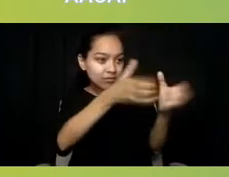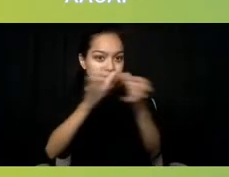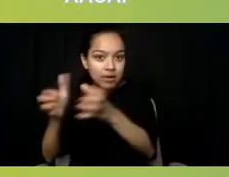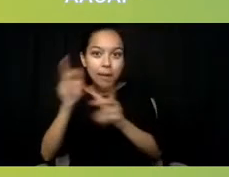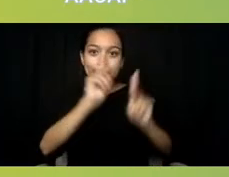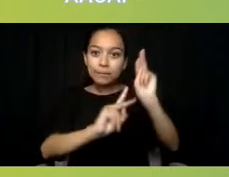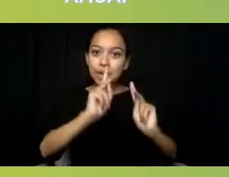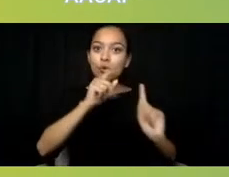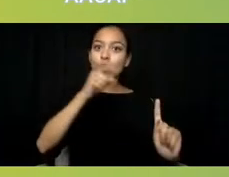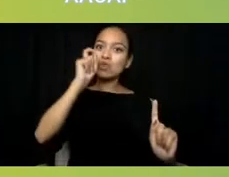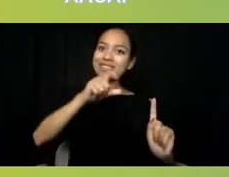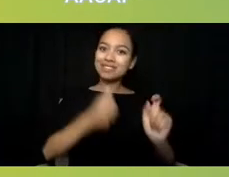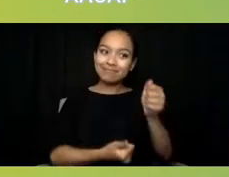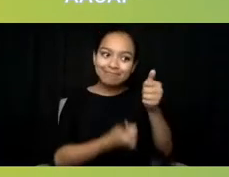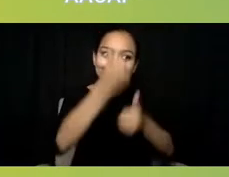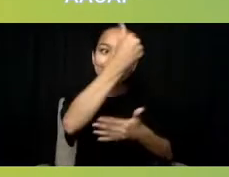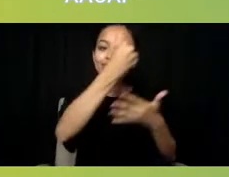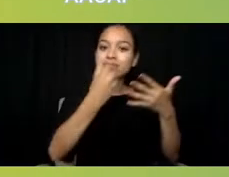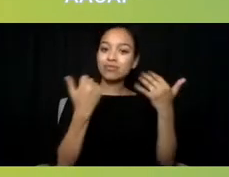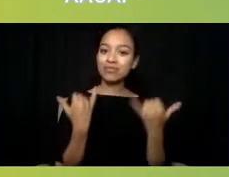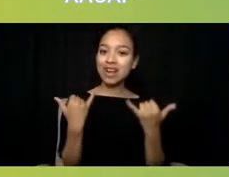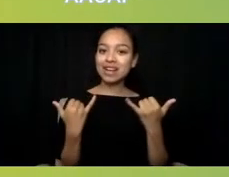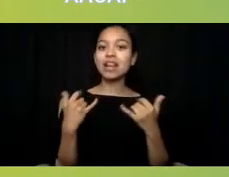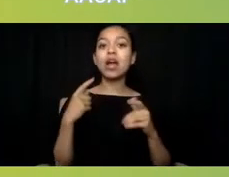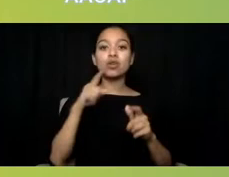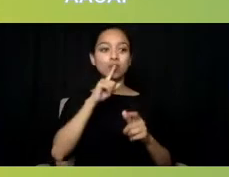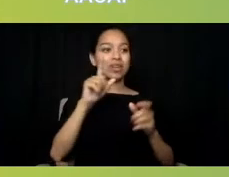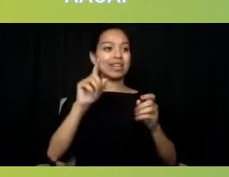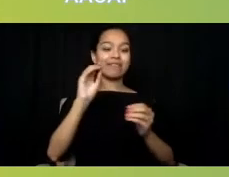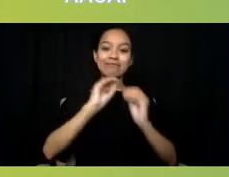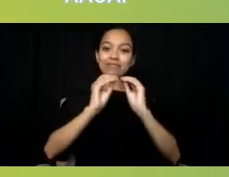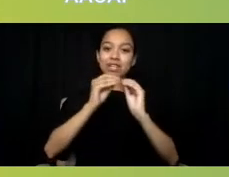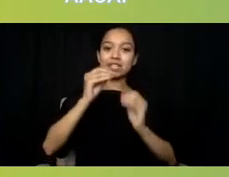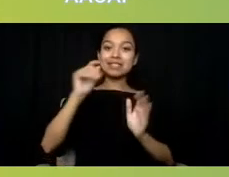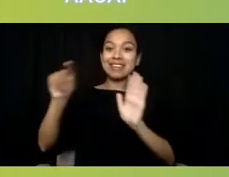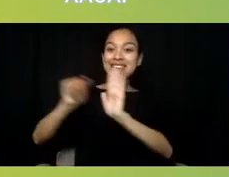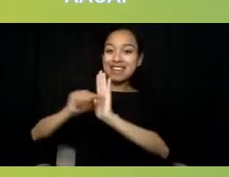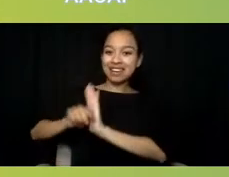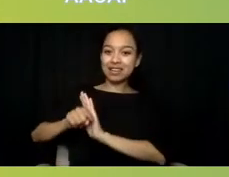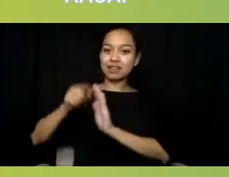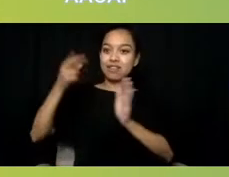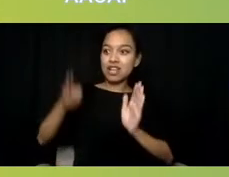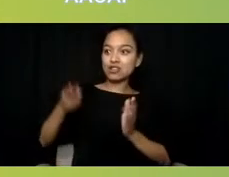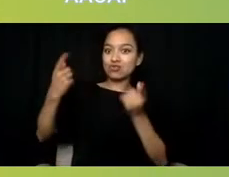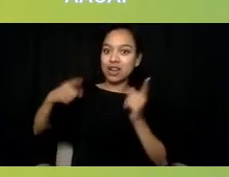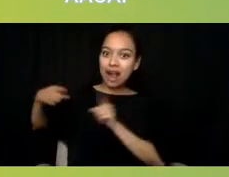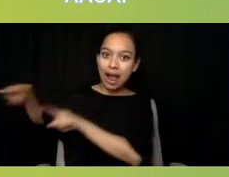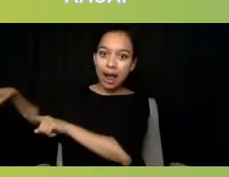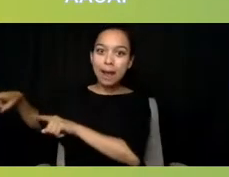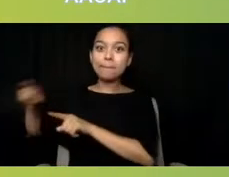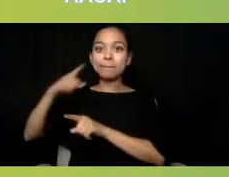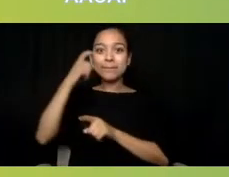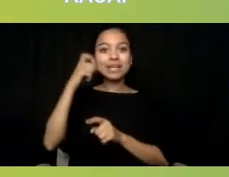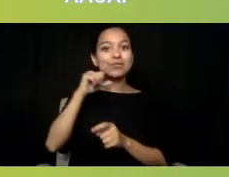to ensure that we are rectifying negative outcomes that our current response structures have perpetuated due to inadequate resources and organization.